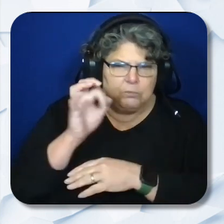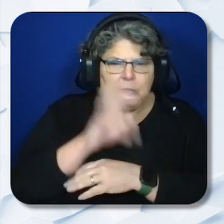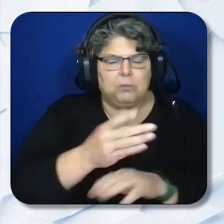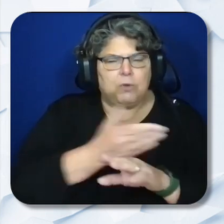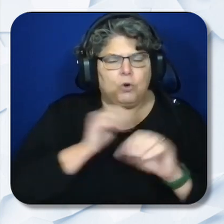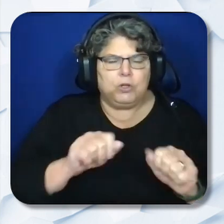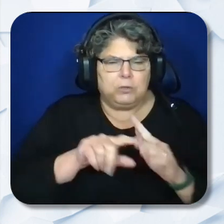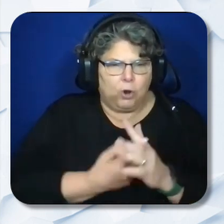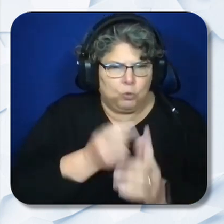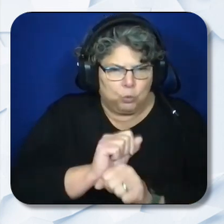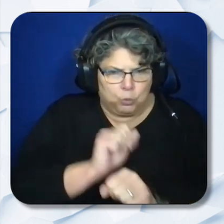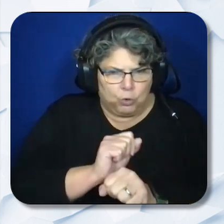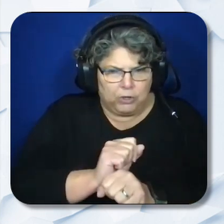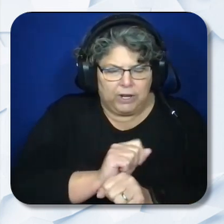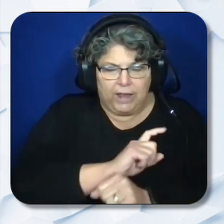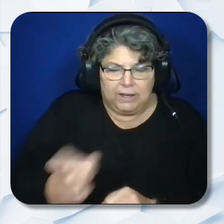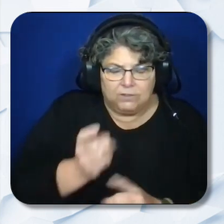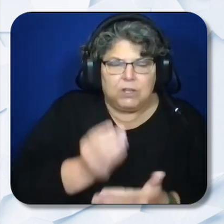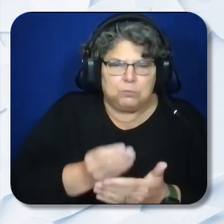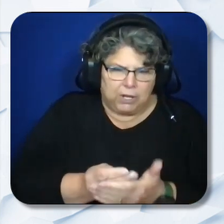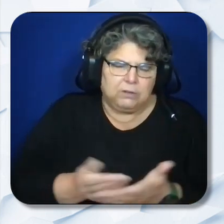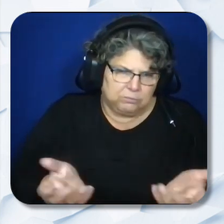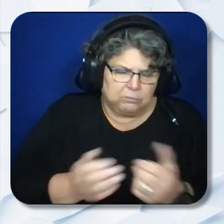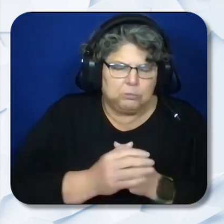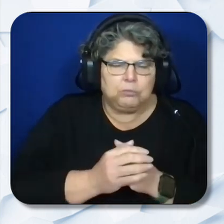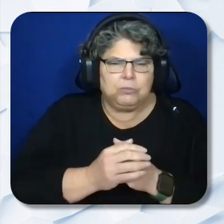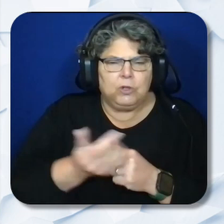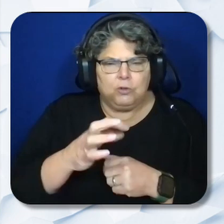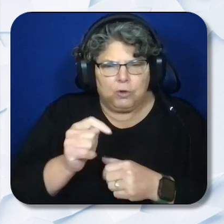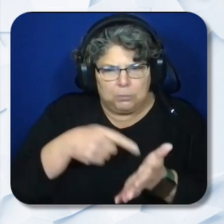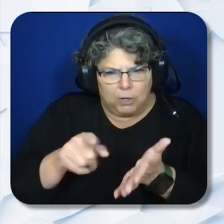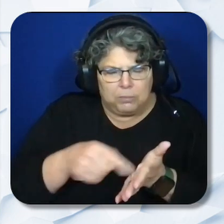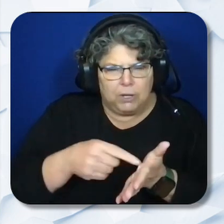begin, and disbursement of funds can be made. Grant payments are issued up to the recording